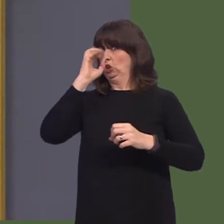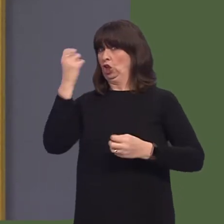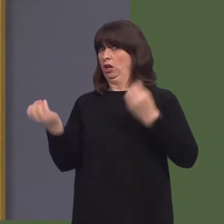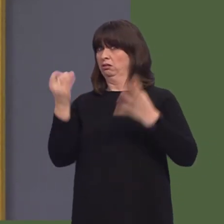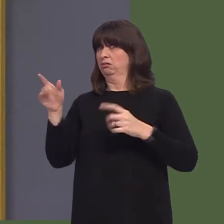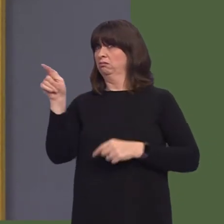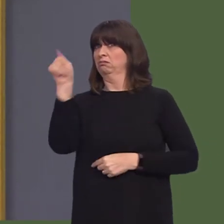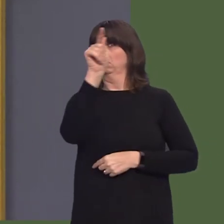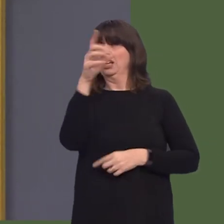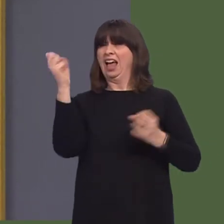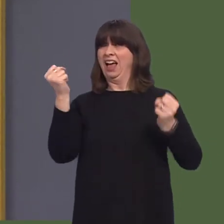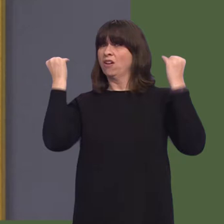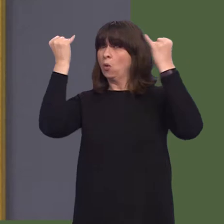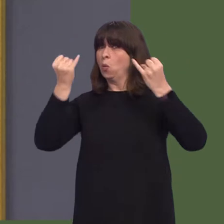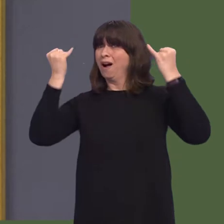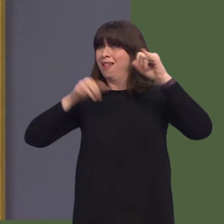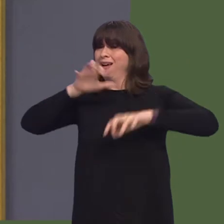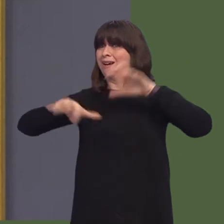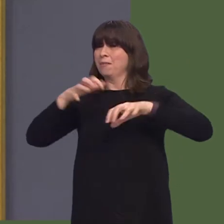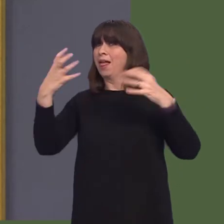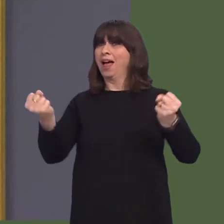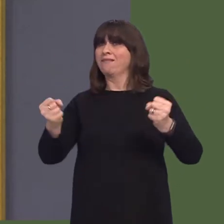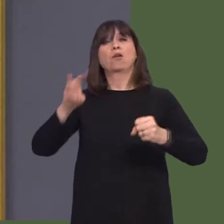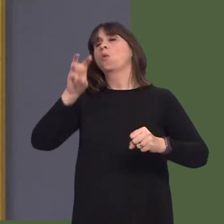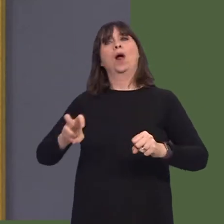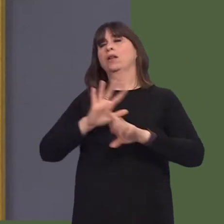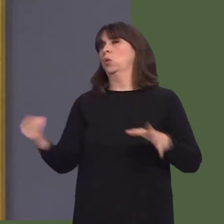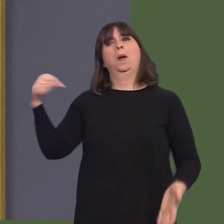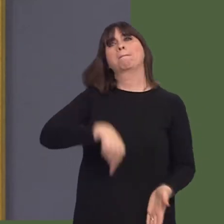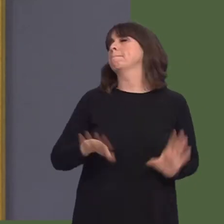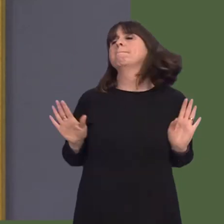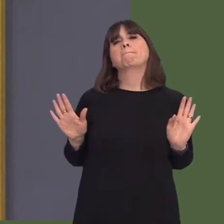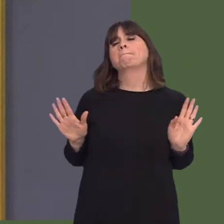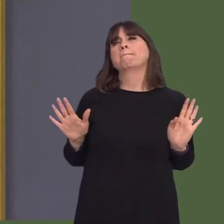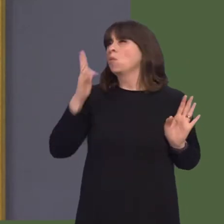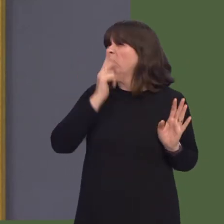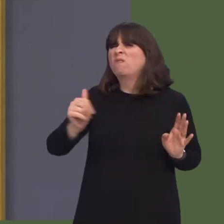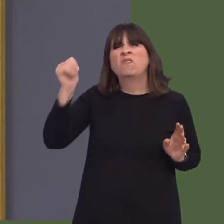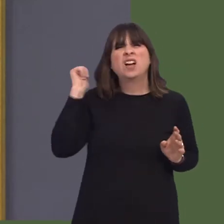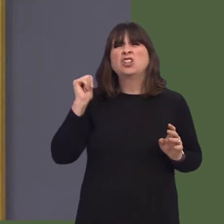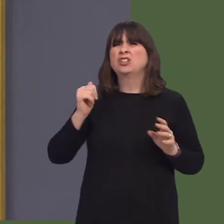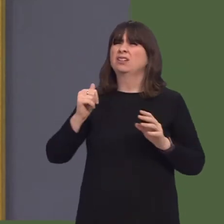in Wales is: 'Have you got the people with the skills that we need?'